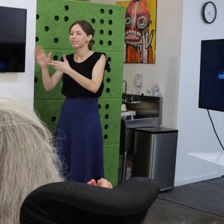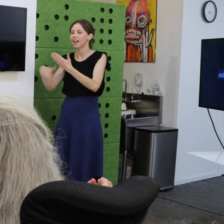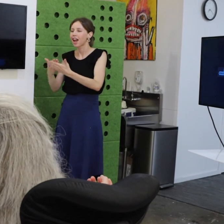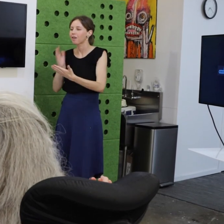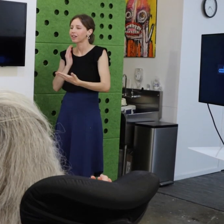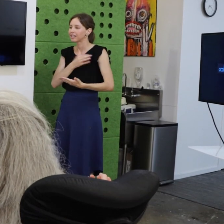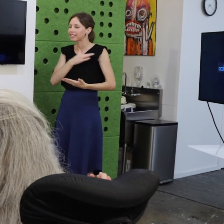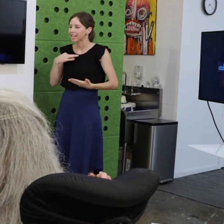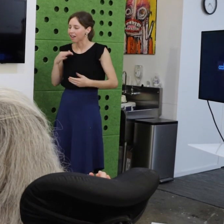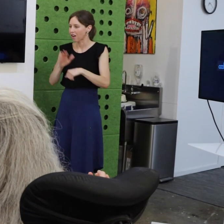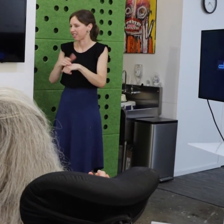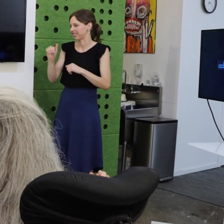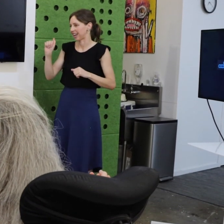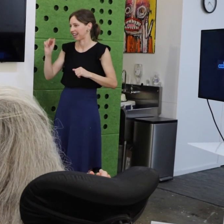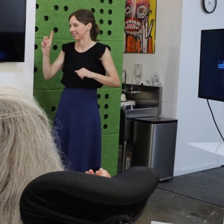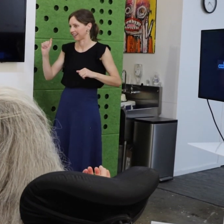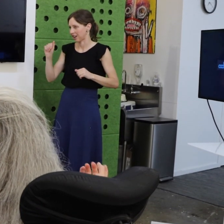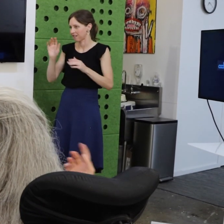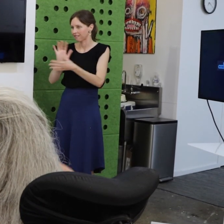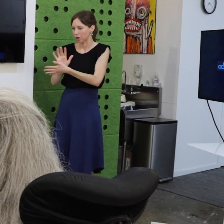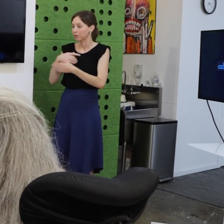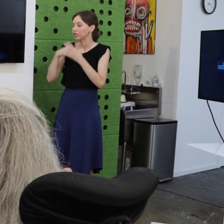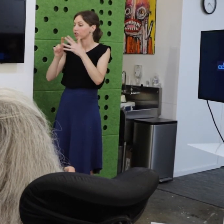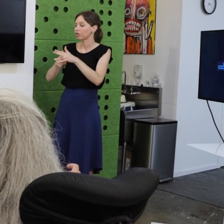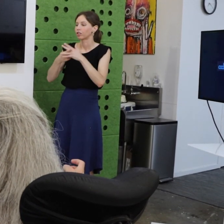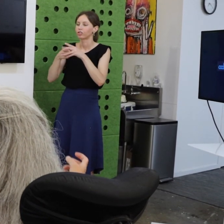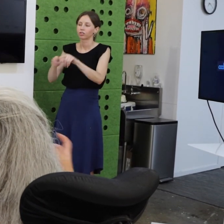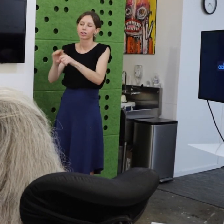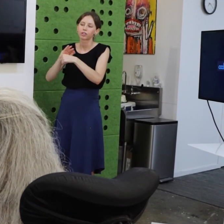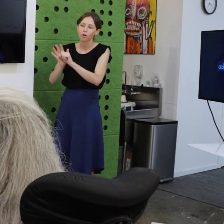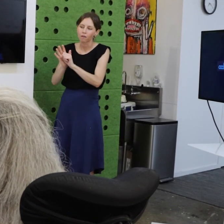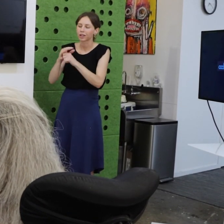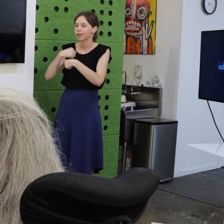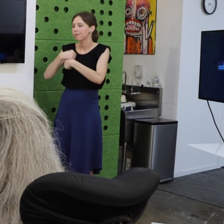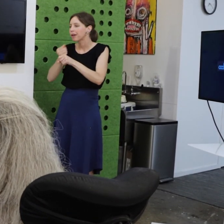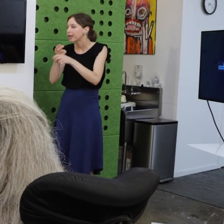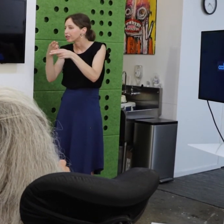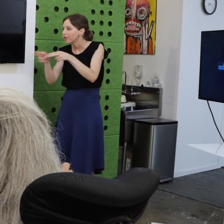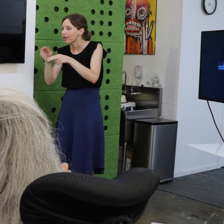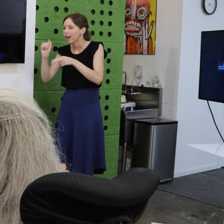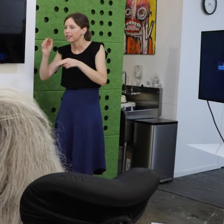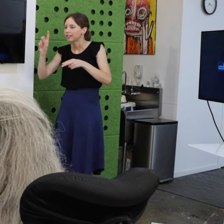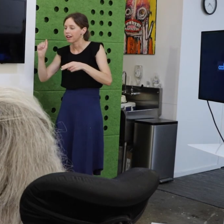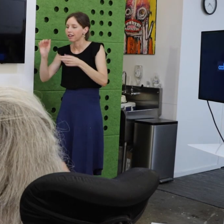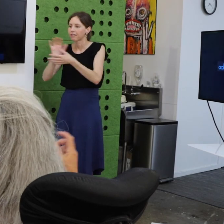video it's something we started during Covid making a short ADA video.